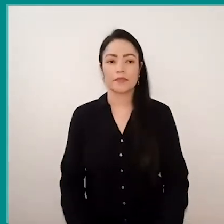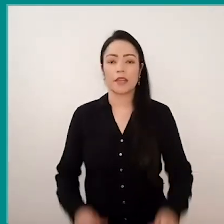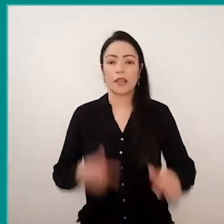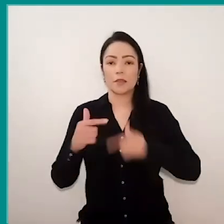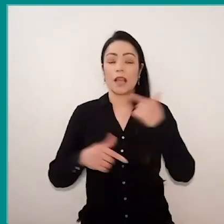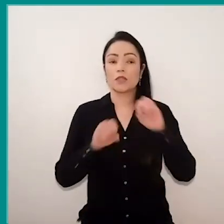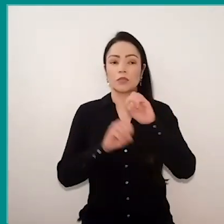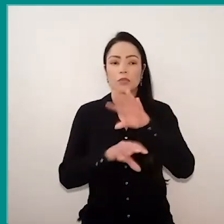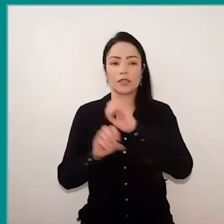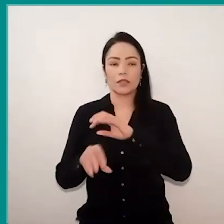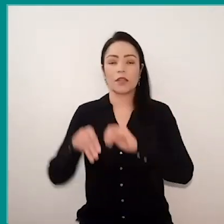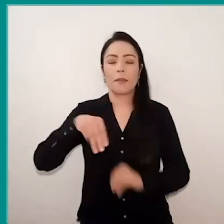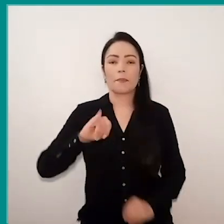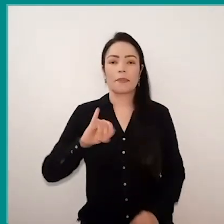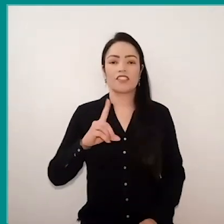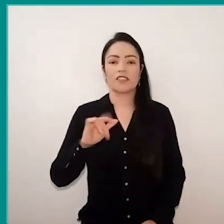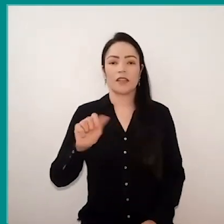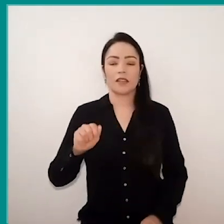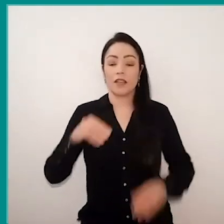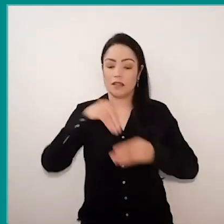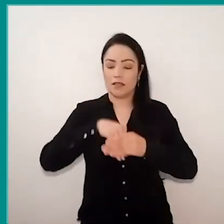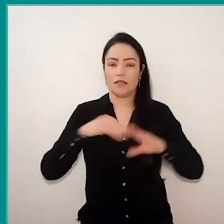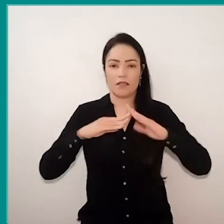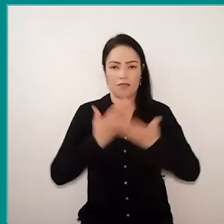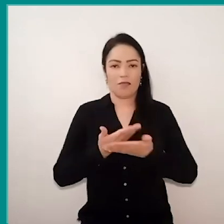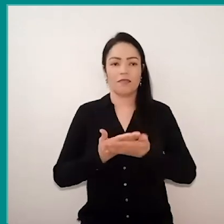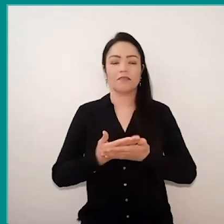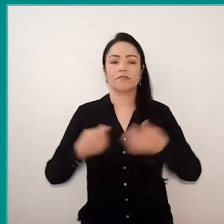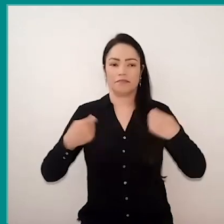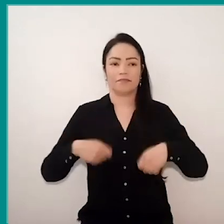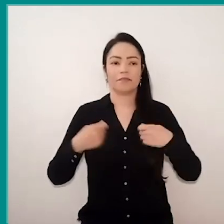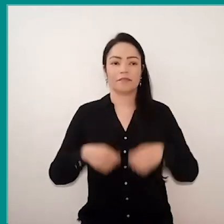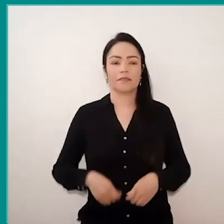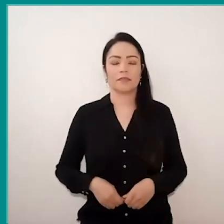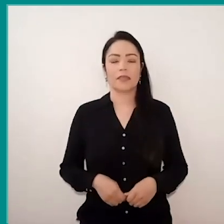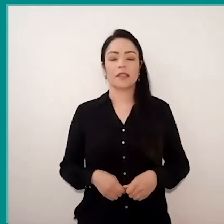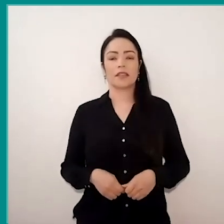to teach our student to have that critical eye. And, within this bulge of skills that students need,